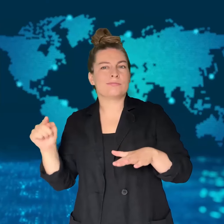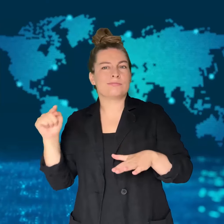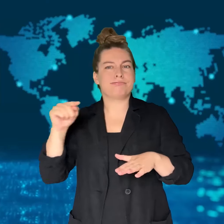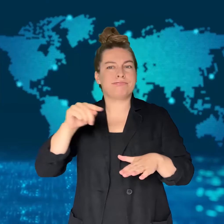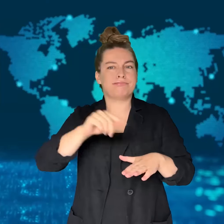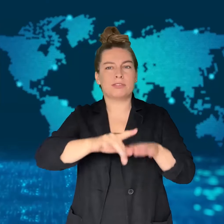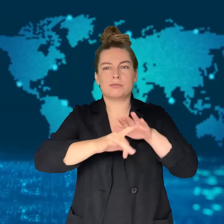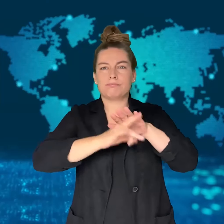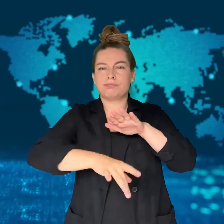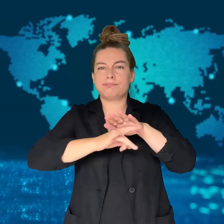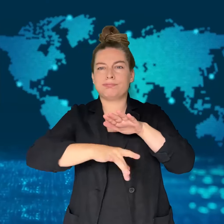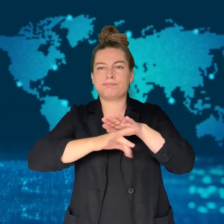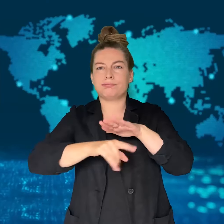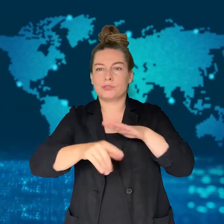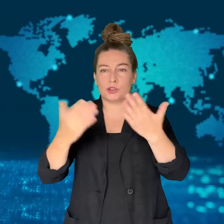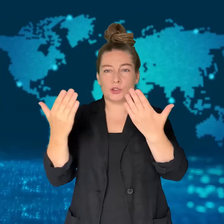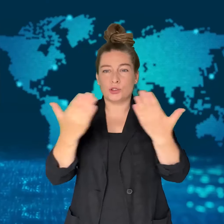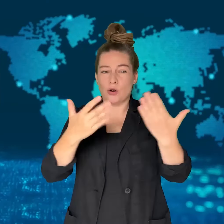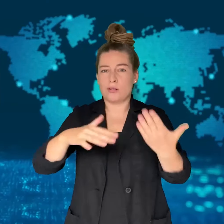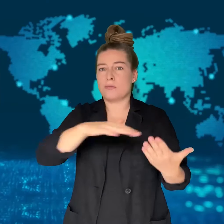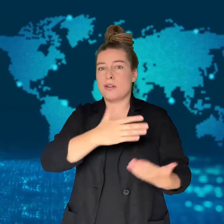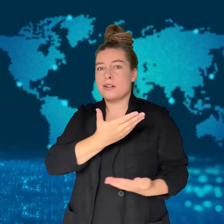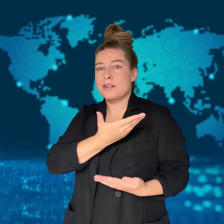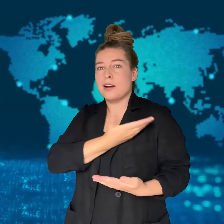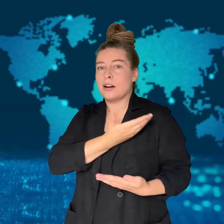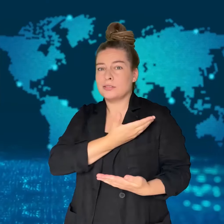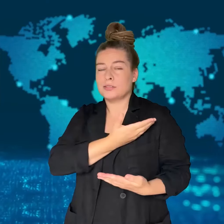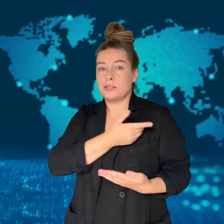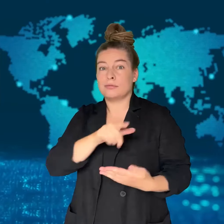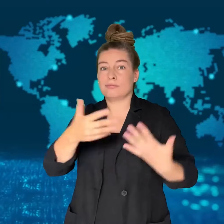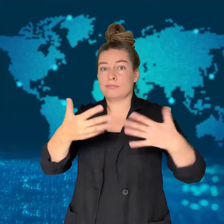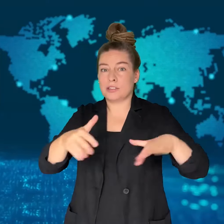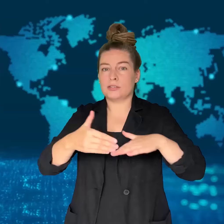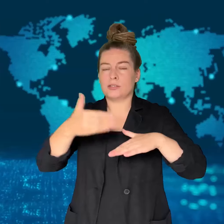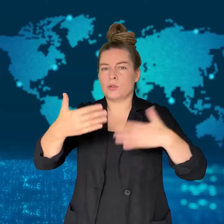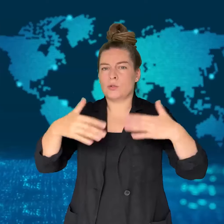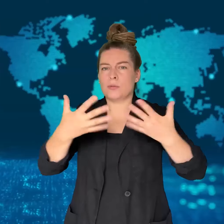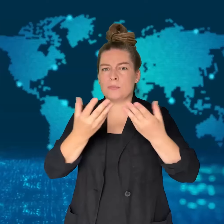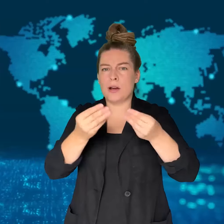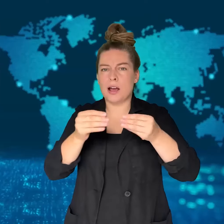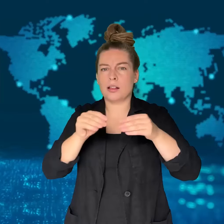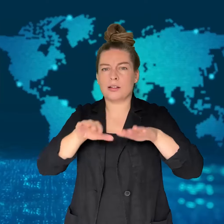Israel's Defense Forces (IDF) conducted an airstrike